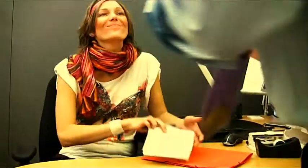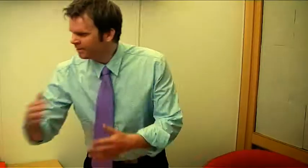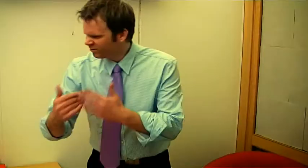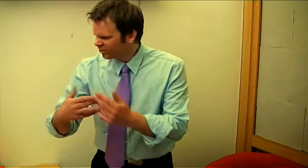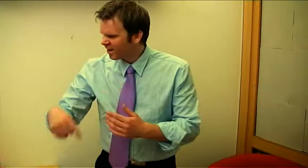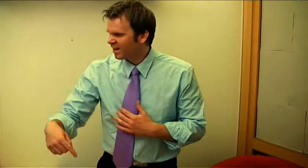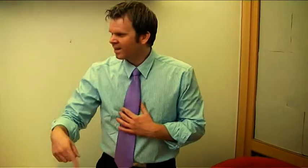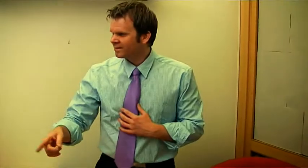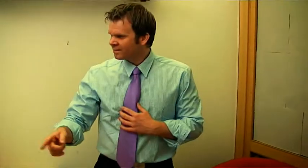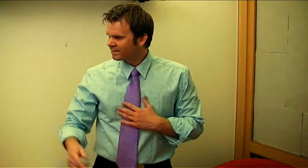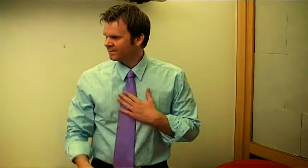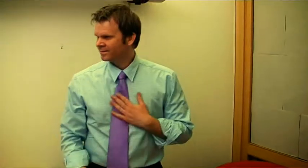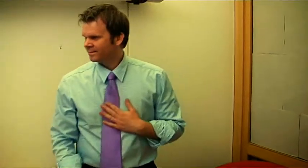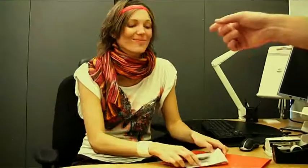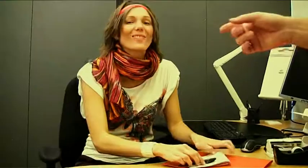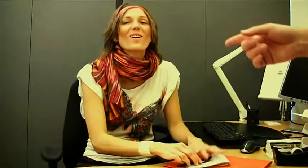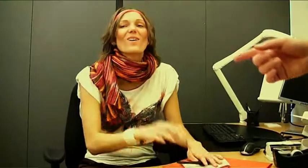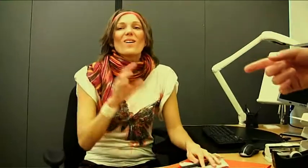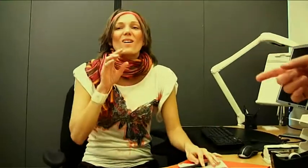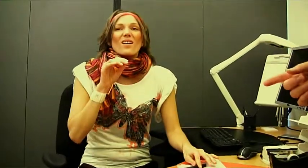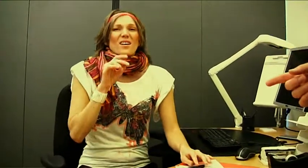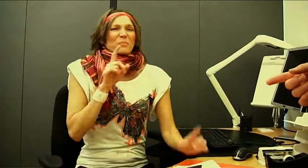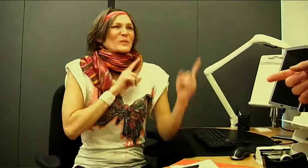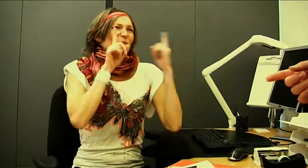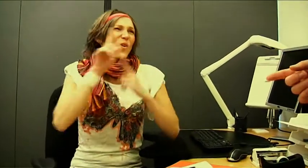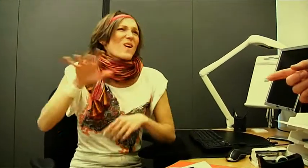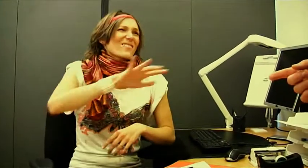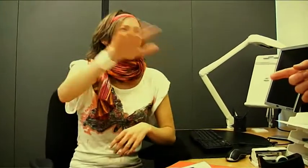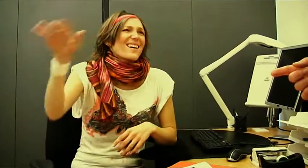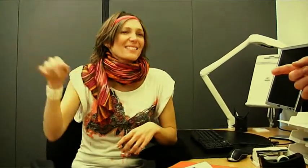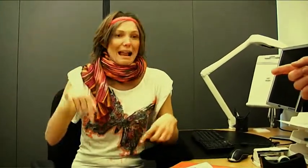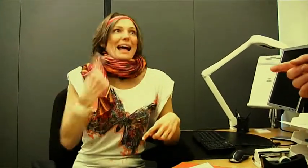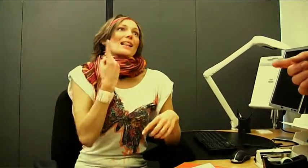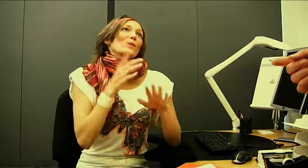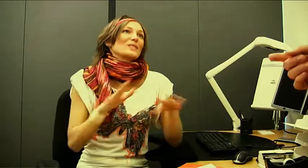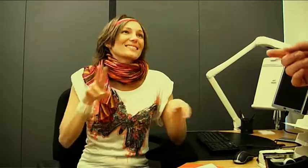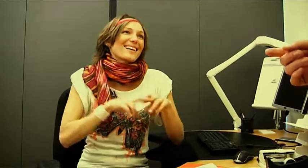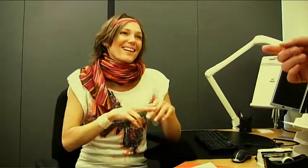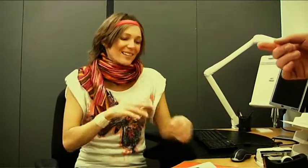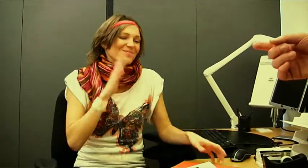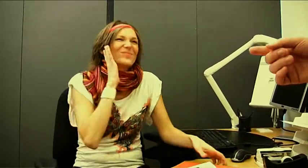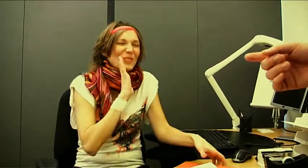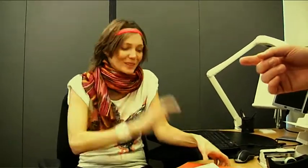What are you doing here? Yeah it's a lot of people here, this is the only quiet place. Excuse me.